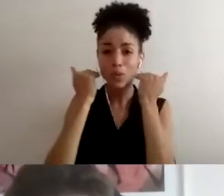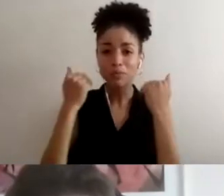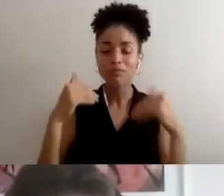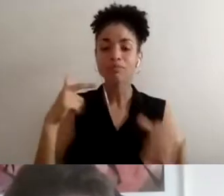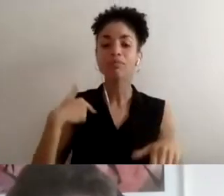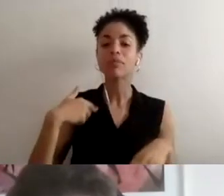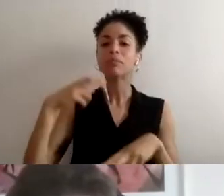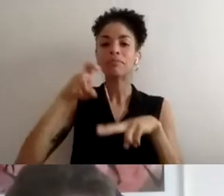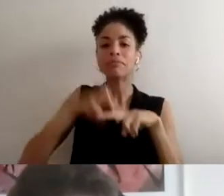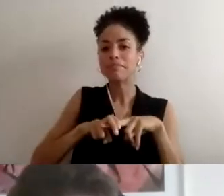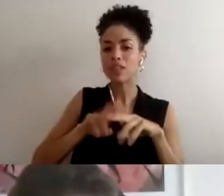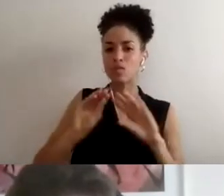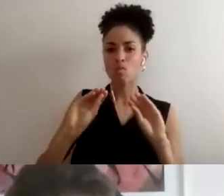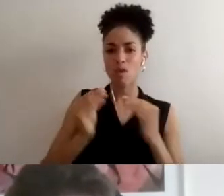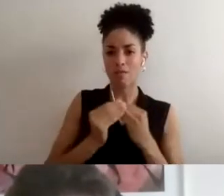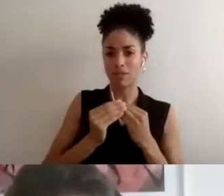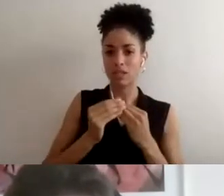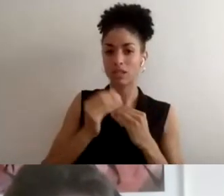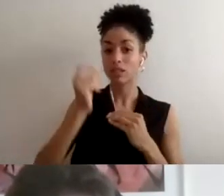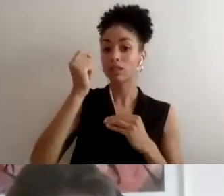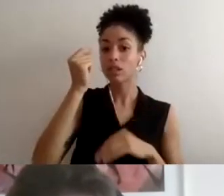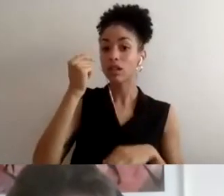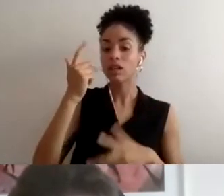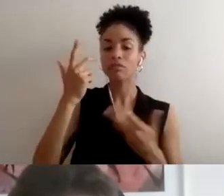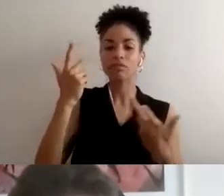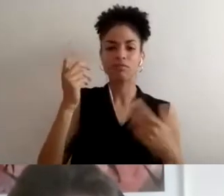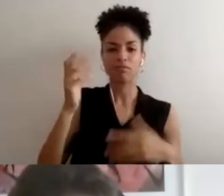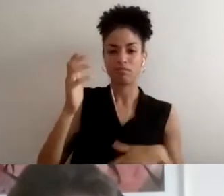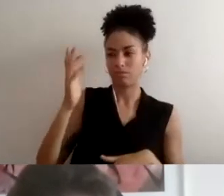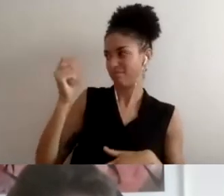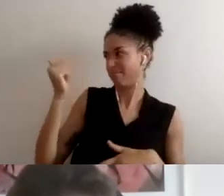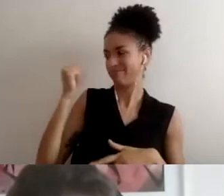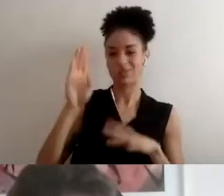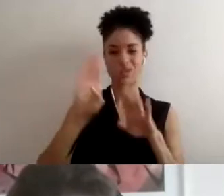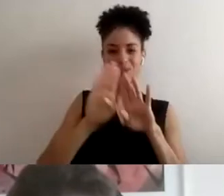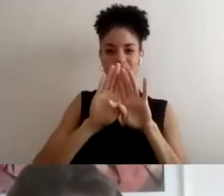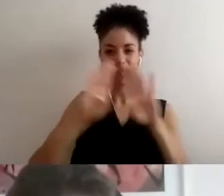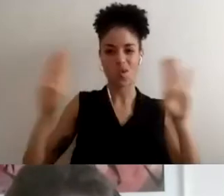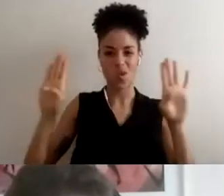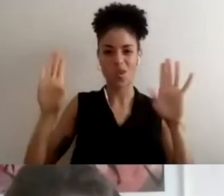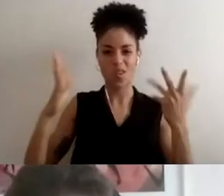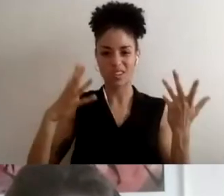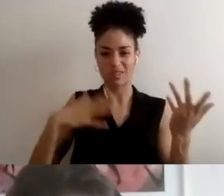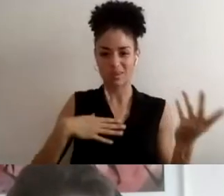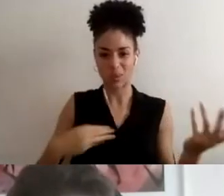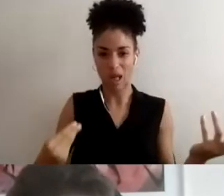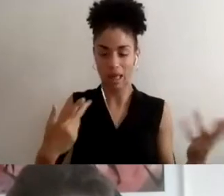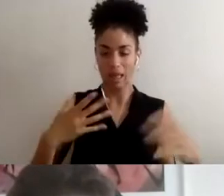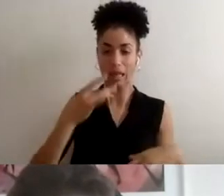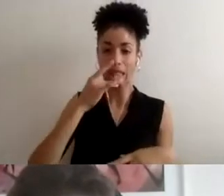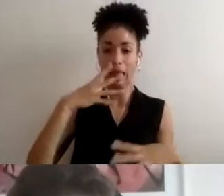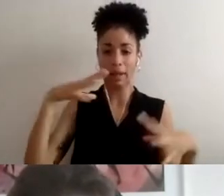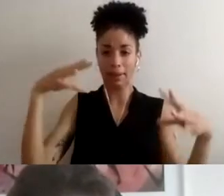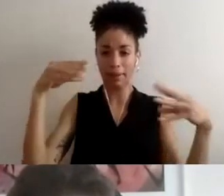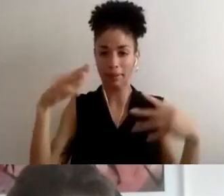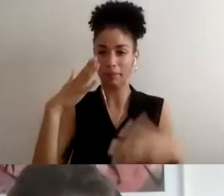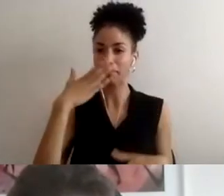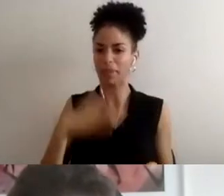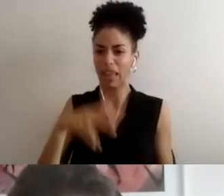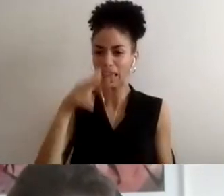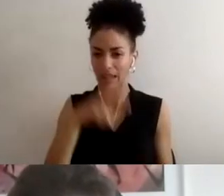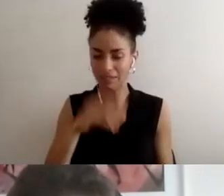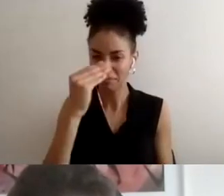that is has very bland white walls with florescent lighting. And I use